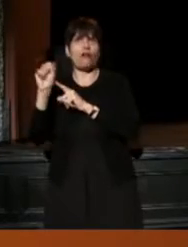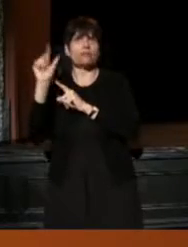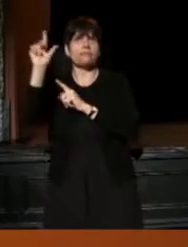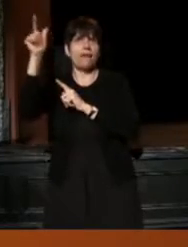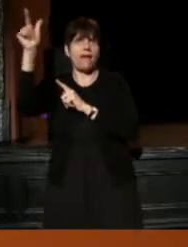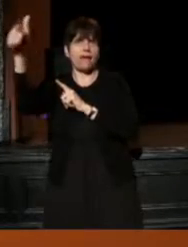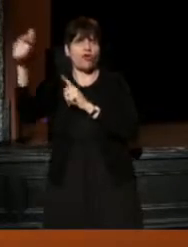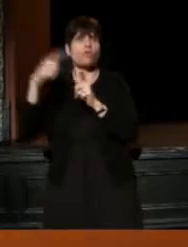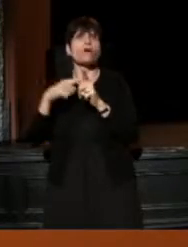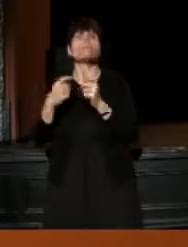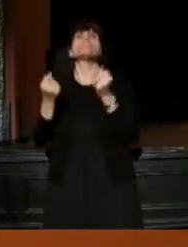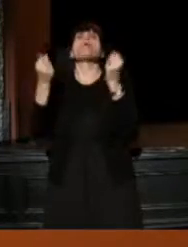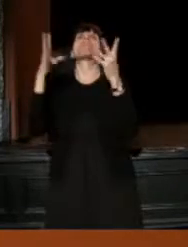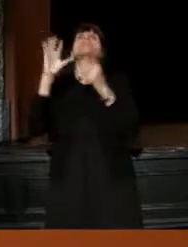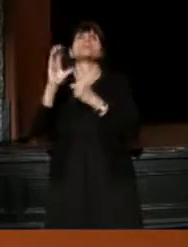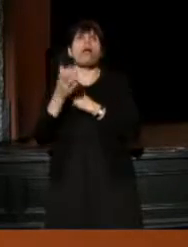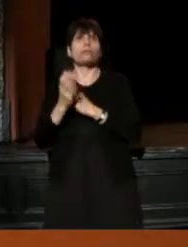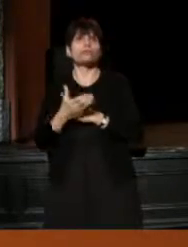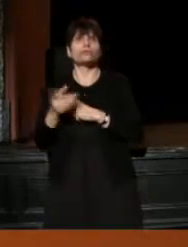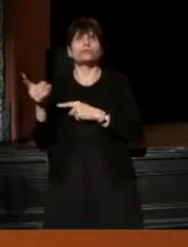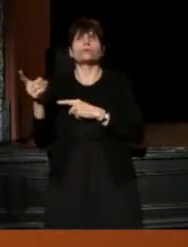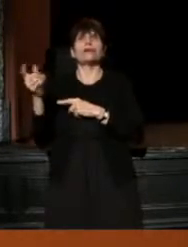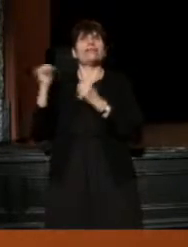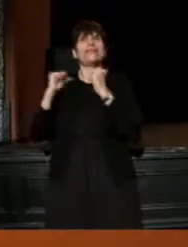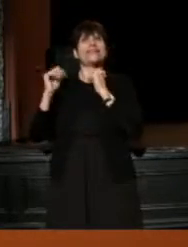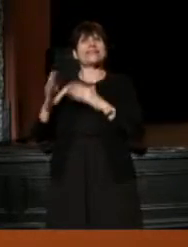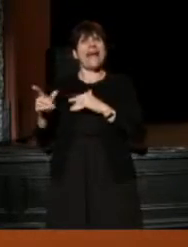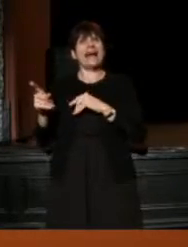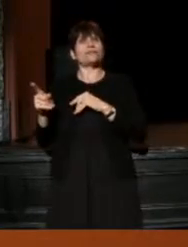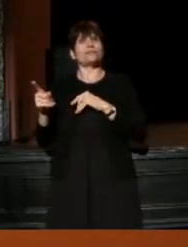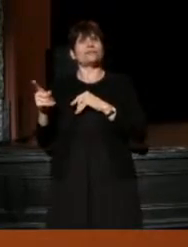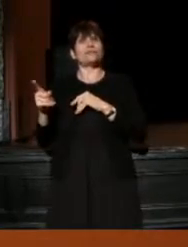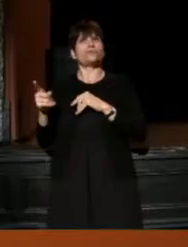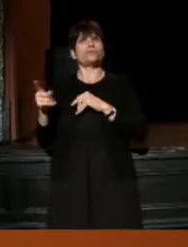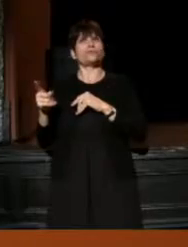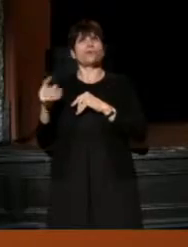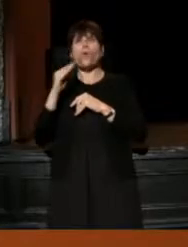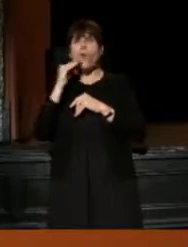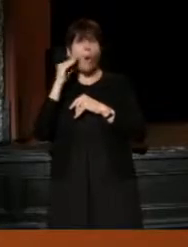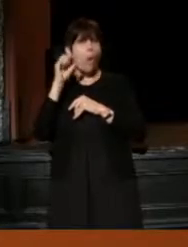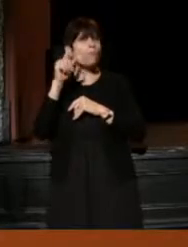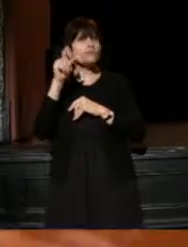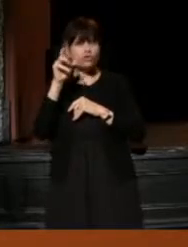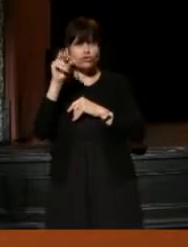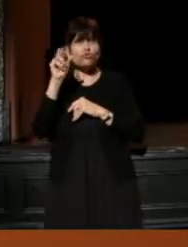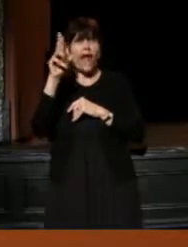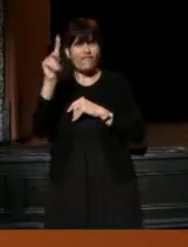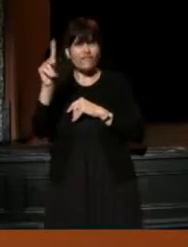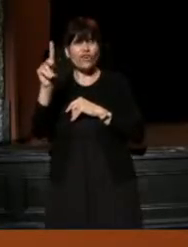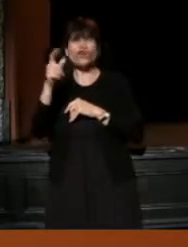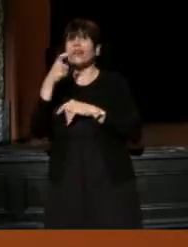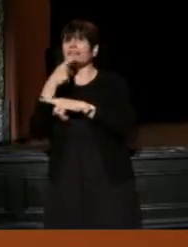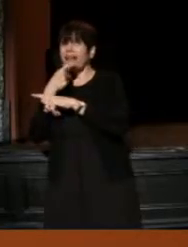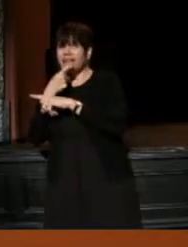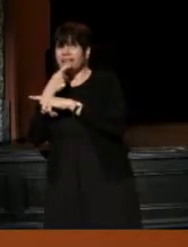And these actors would be at home in Stratford and in London, and we're now on this road tour, very long road tour,